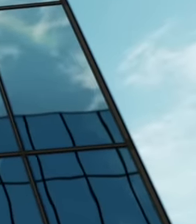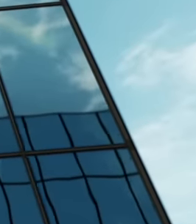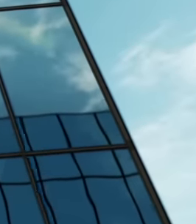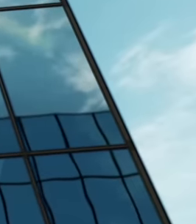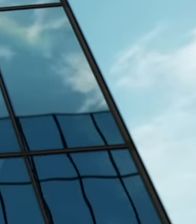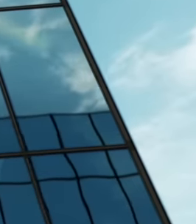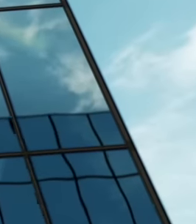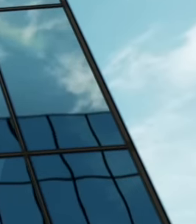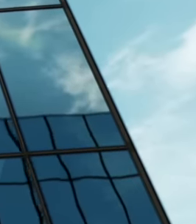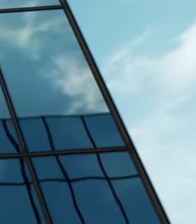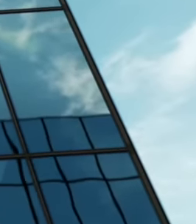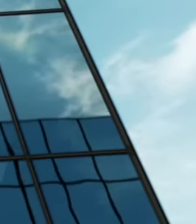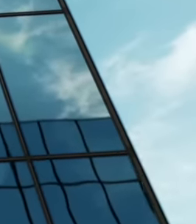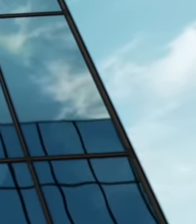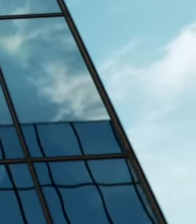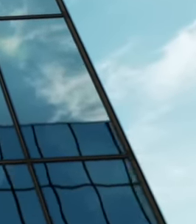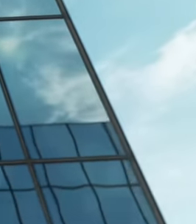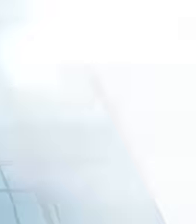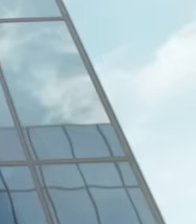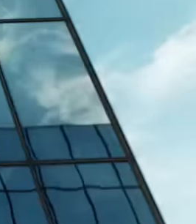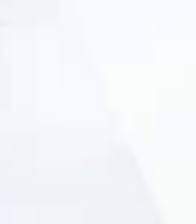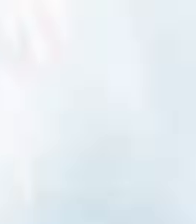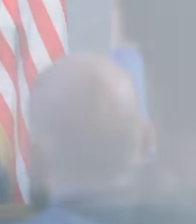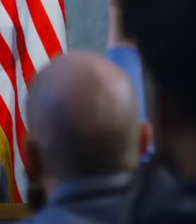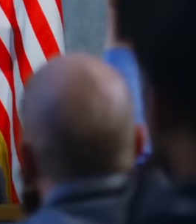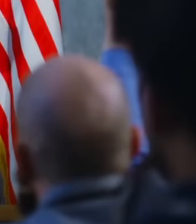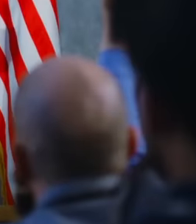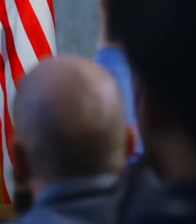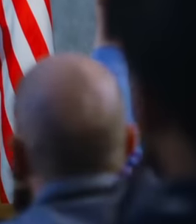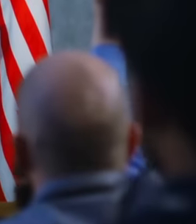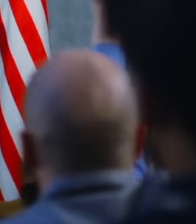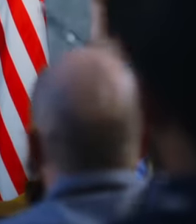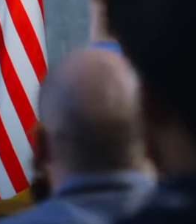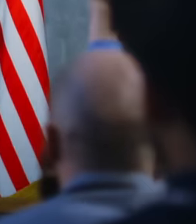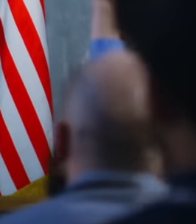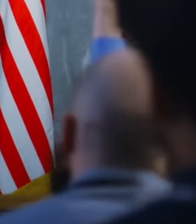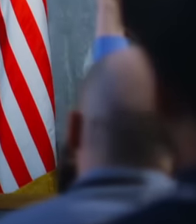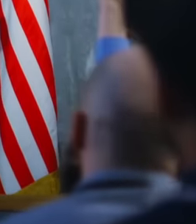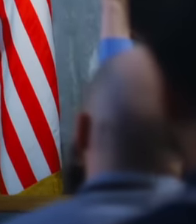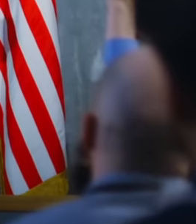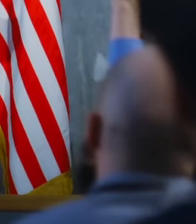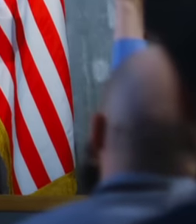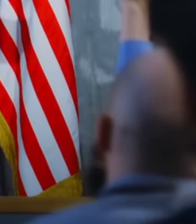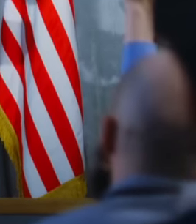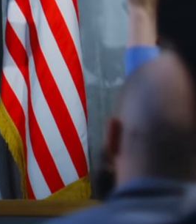countries and that it is only about the suspension of relations With his diplomatic representations,